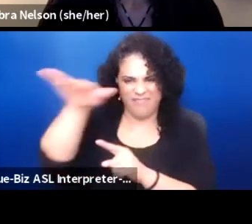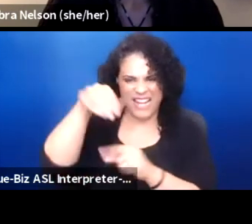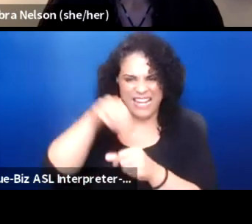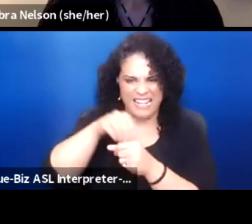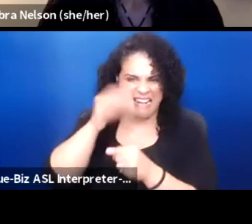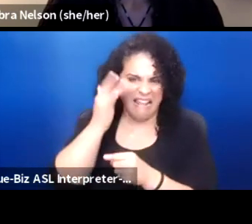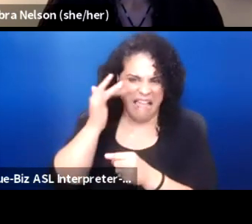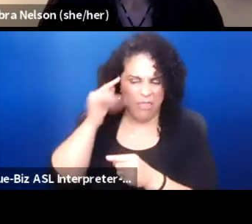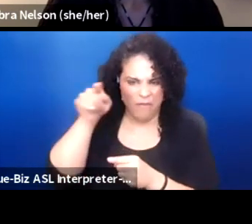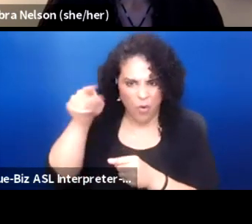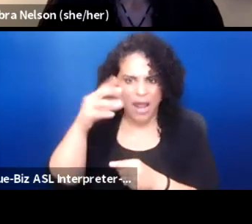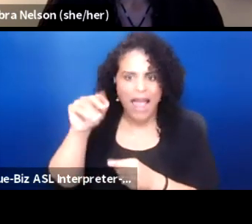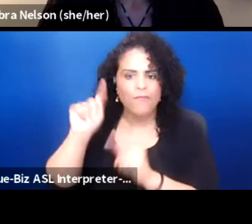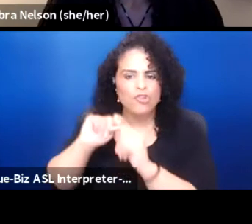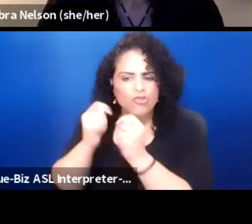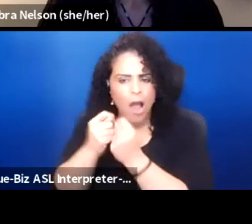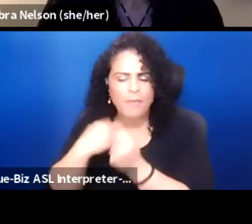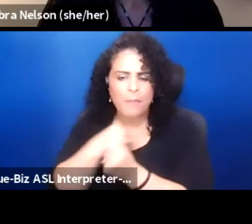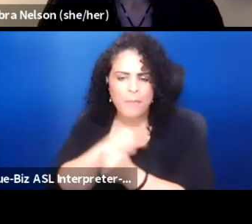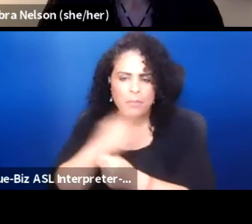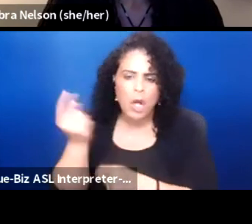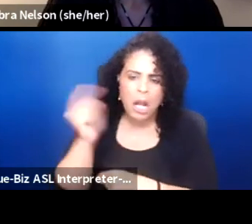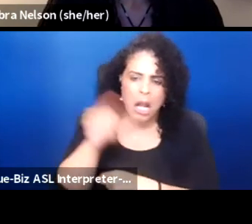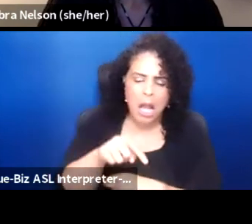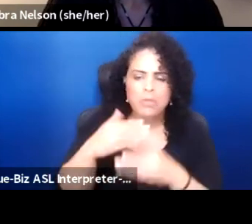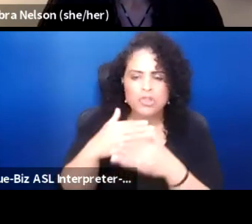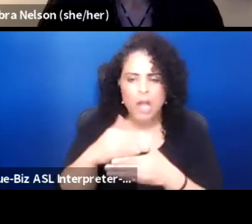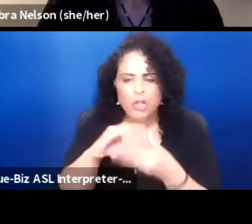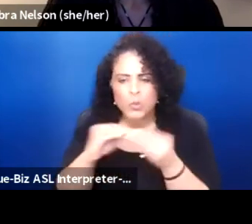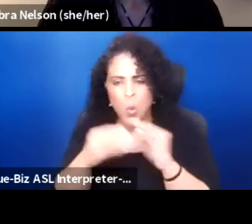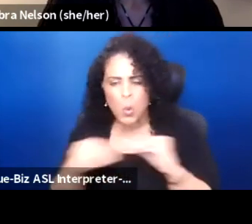and share their stories and traditional stories and storytelling.